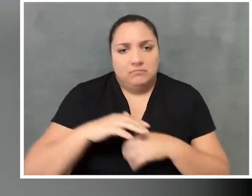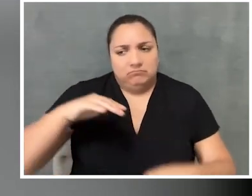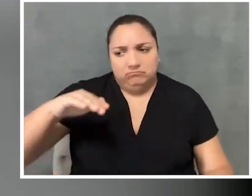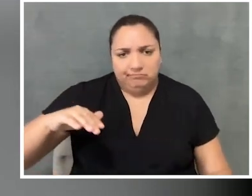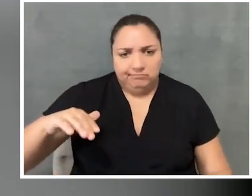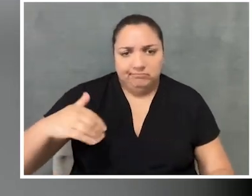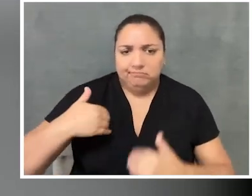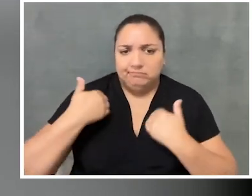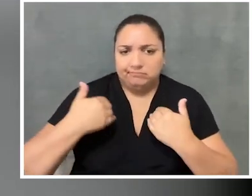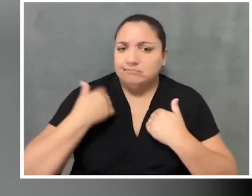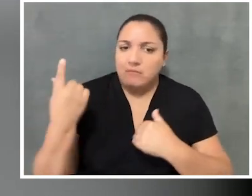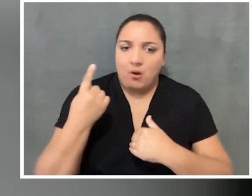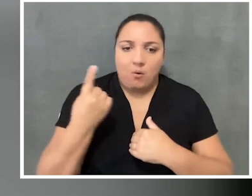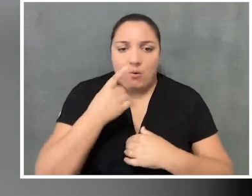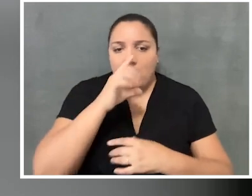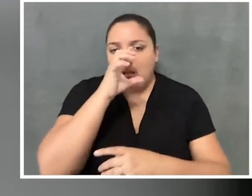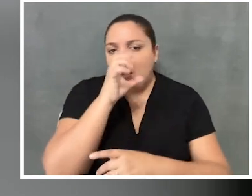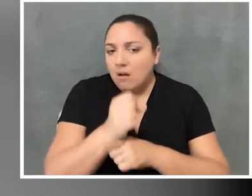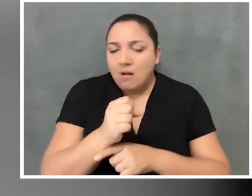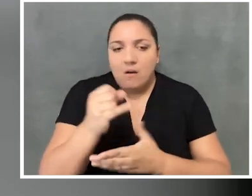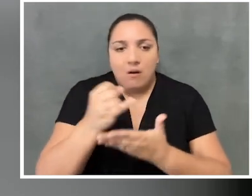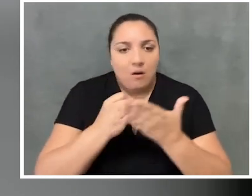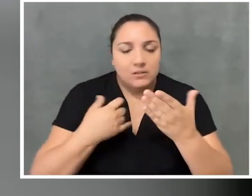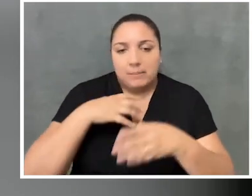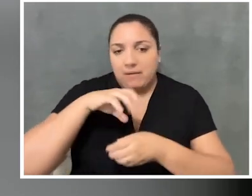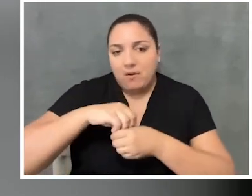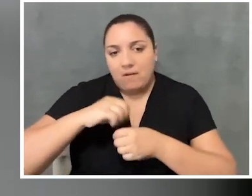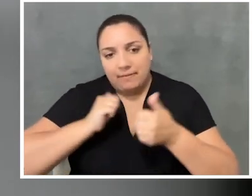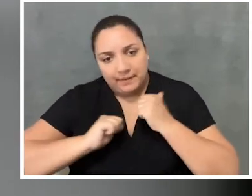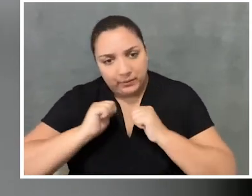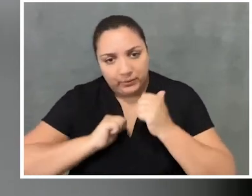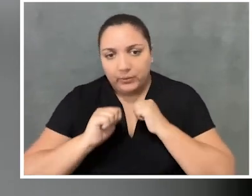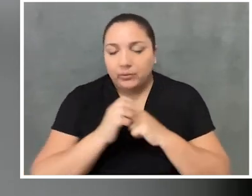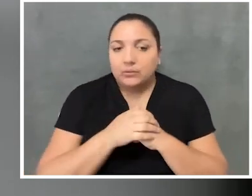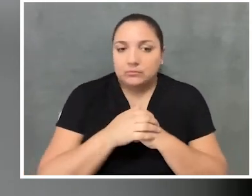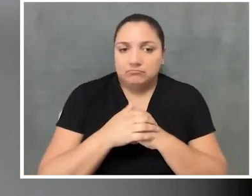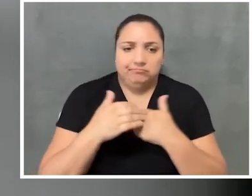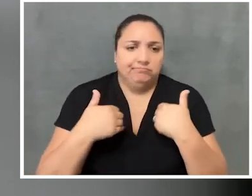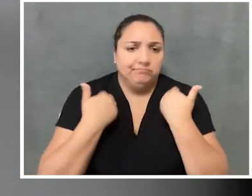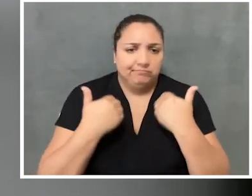in love with the arts. I started doing theater at a very young age, and I knew that was something that,